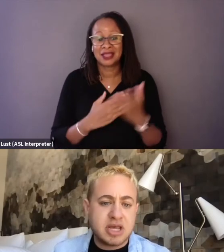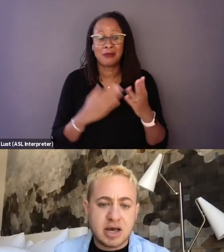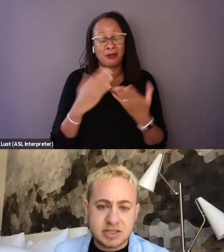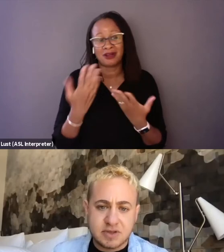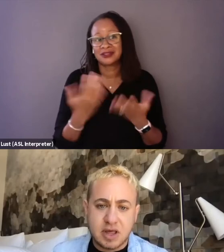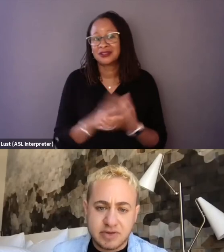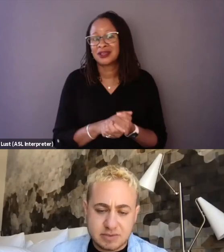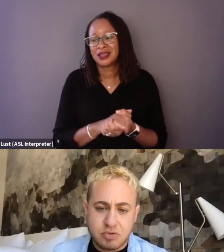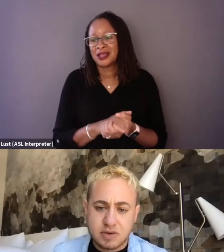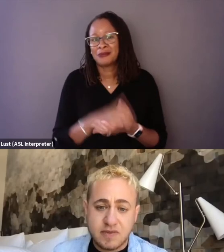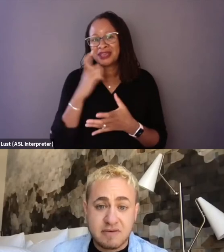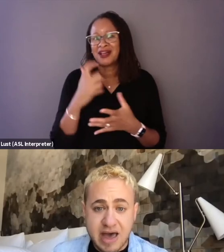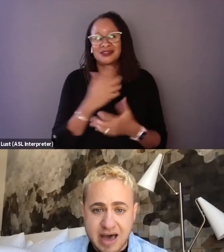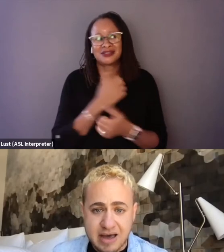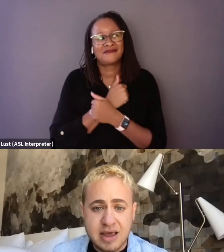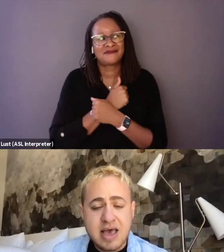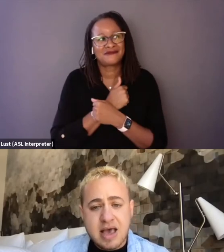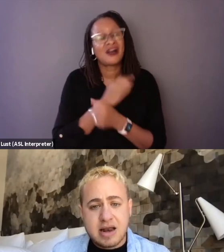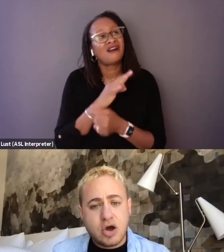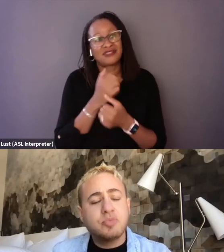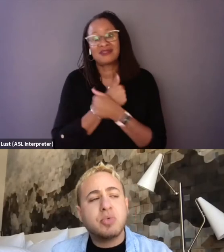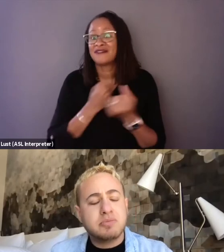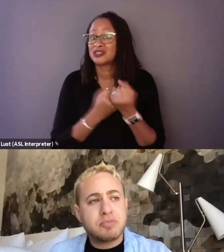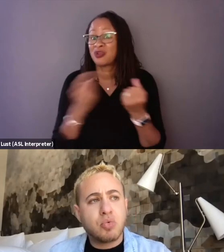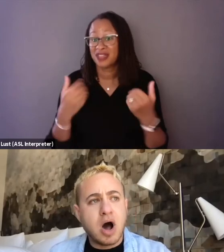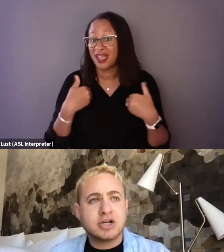because of the love and support that they've had. And I hope that when people watch